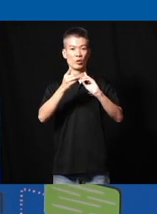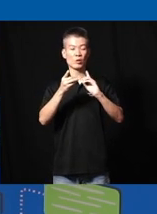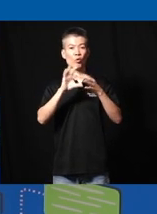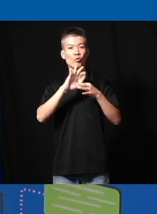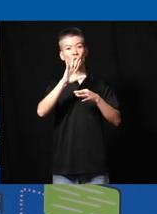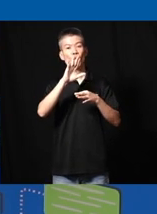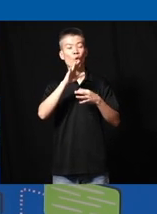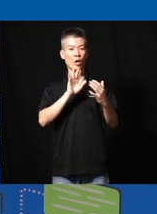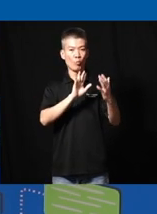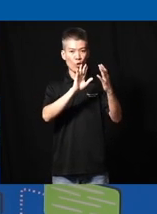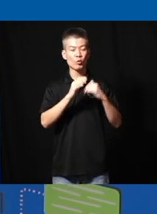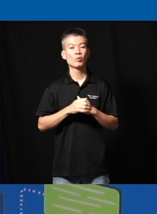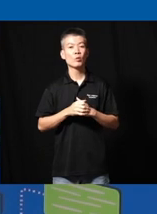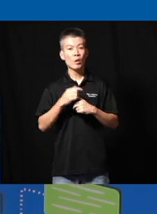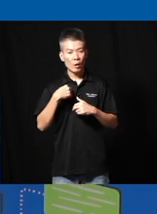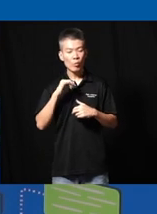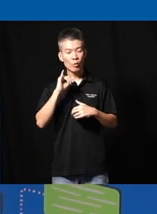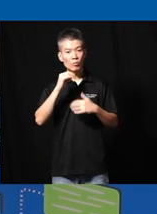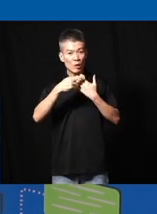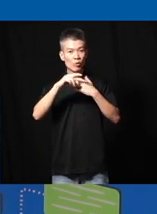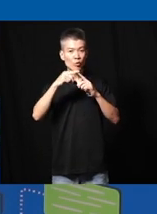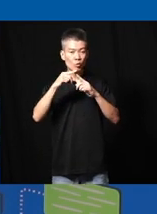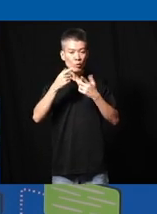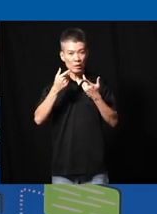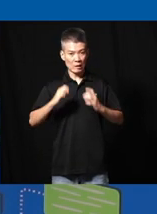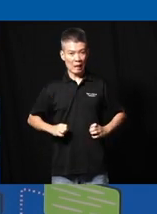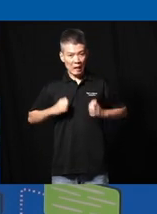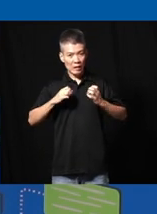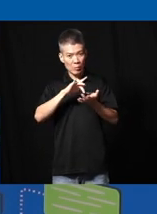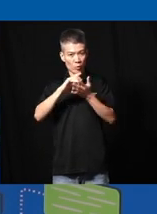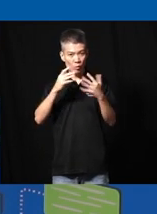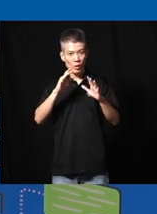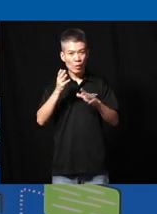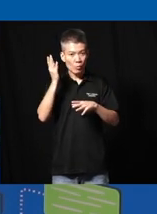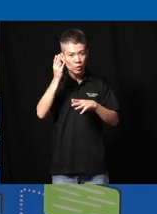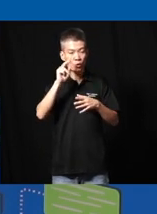your approach um I'm also referring to an existing model that was presented I think two years ago in